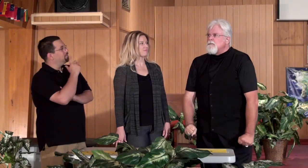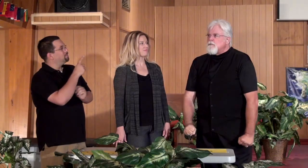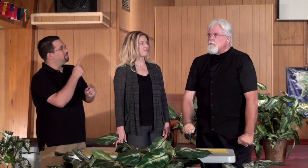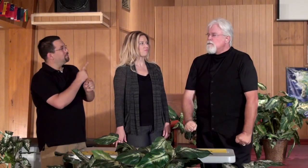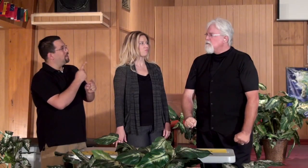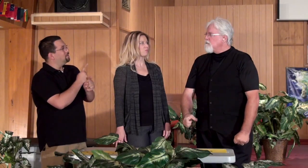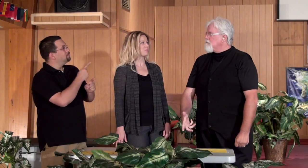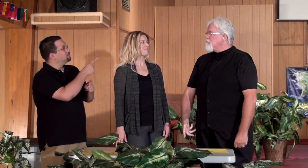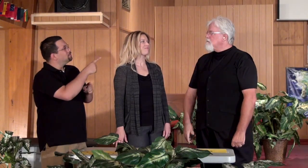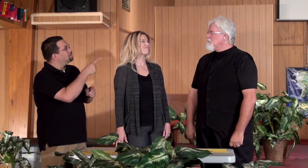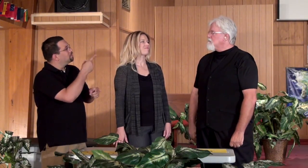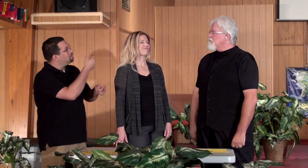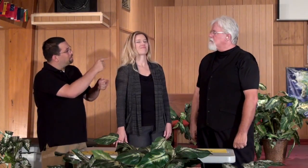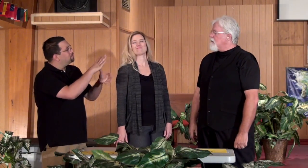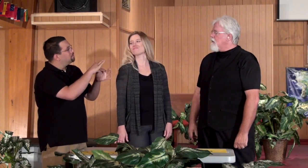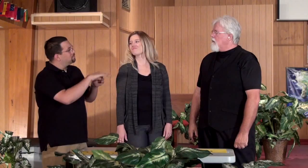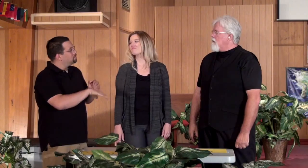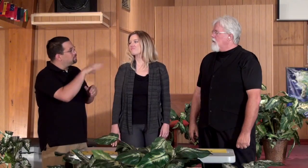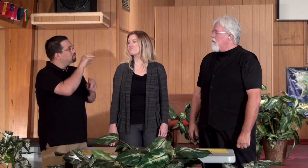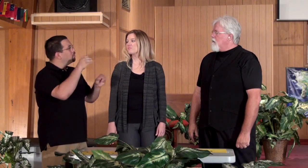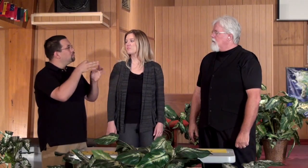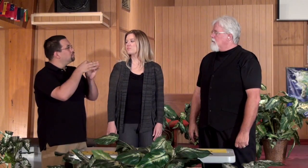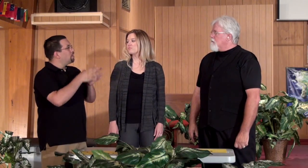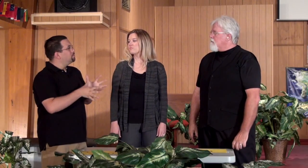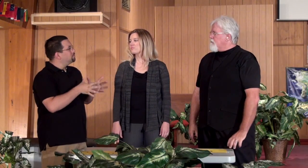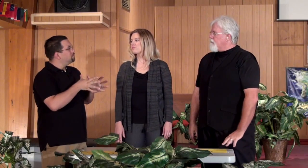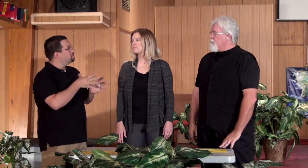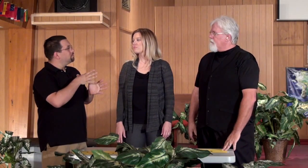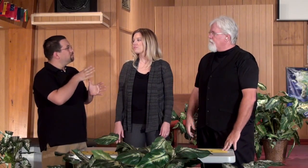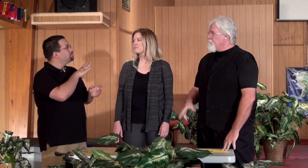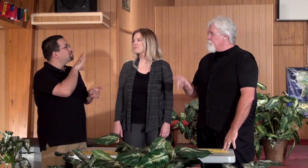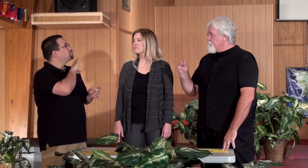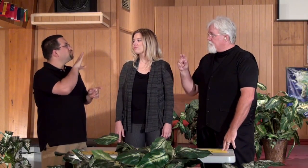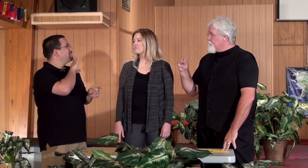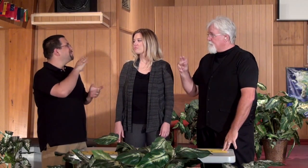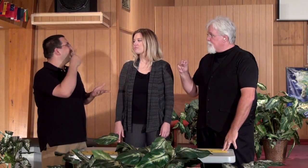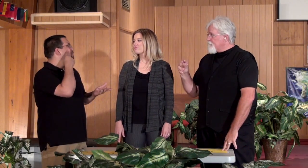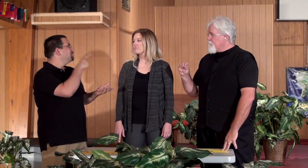Ryan: That's right, you didn't have an interpreter. That must've been very frustrating for you.